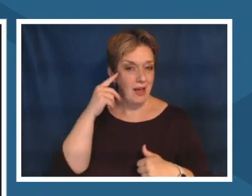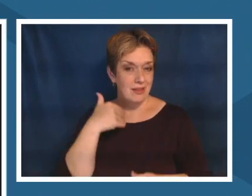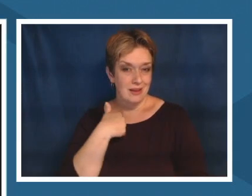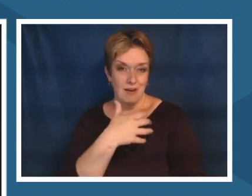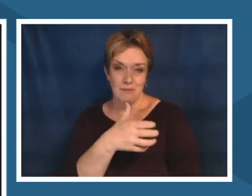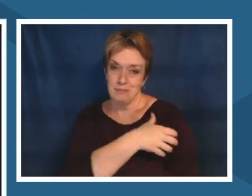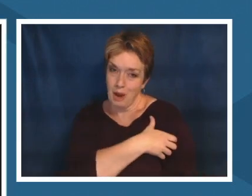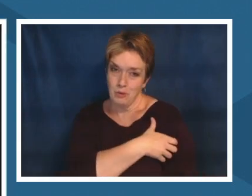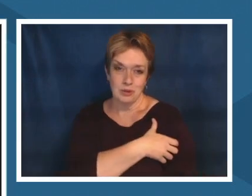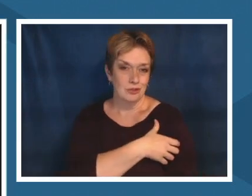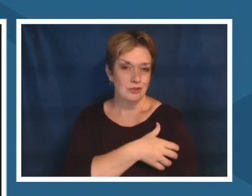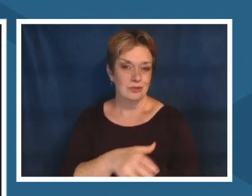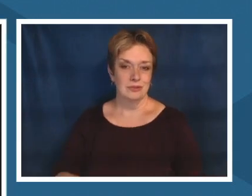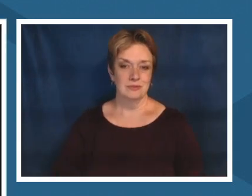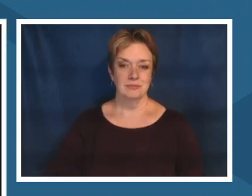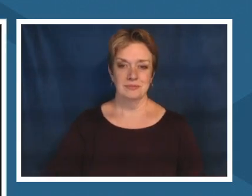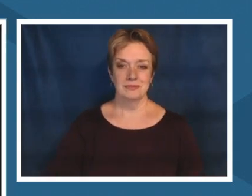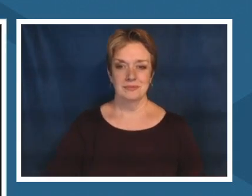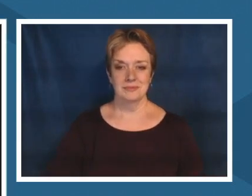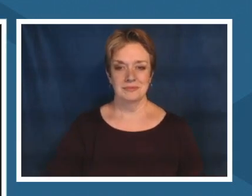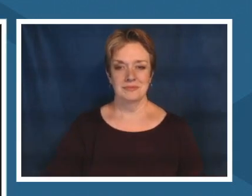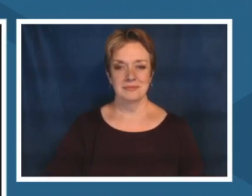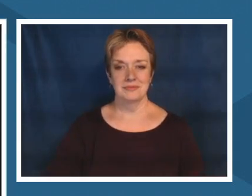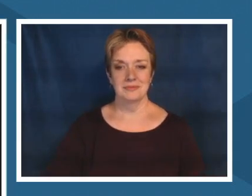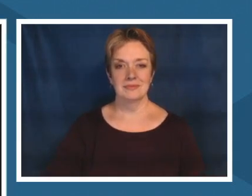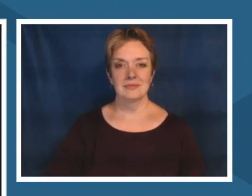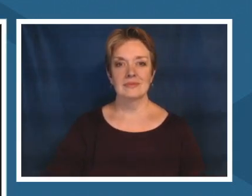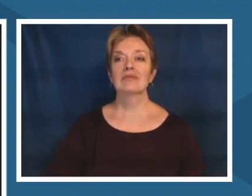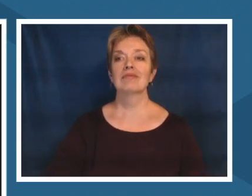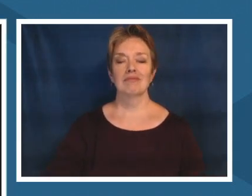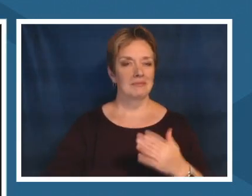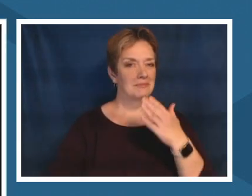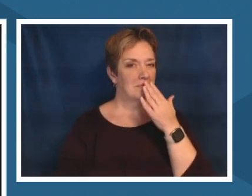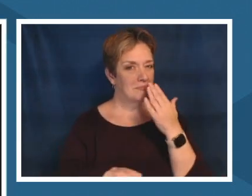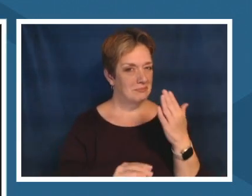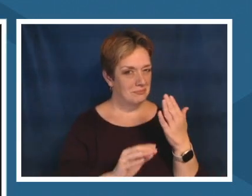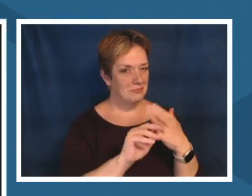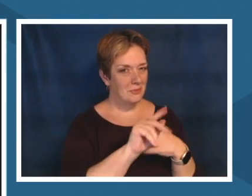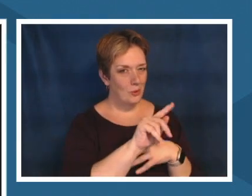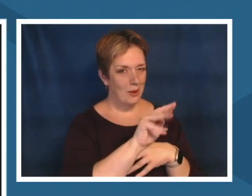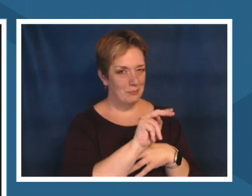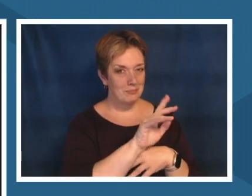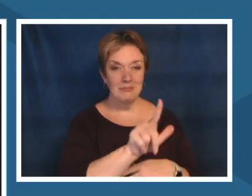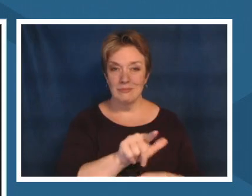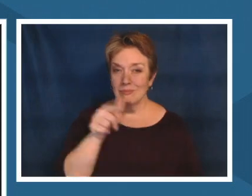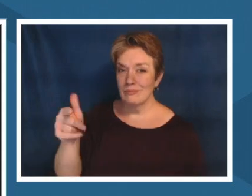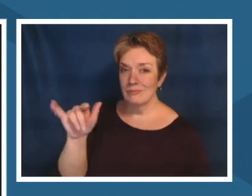thank you autumn okay